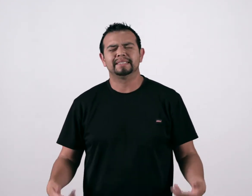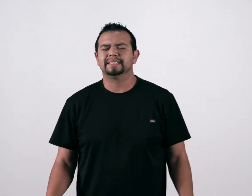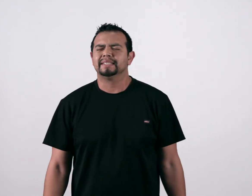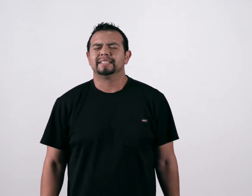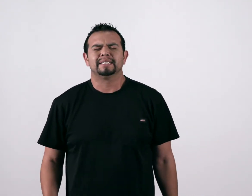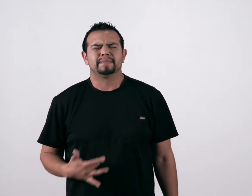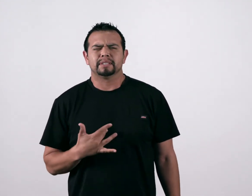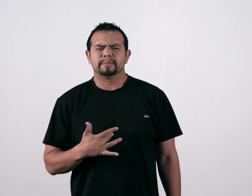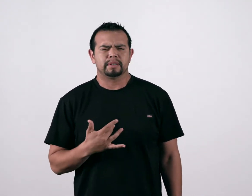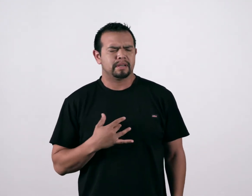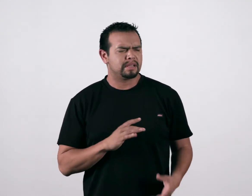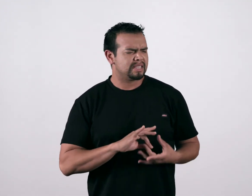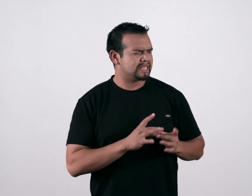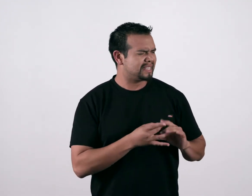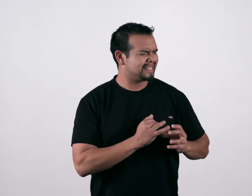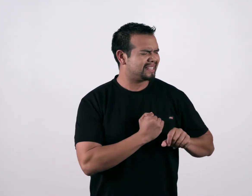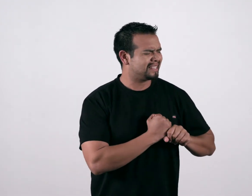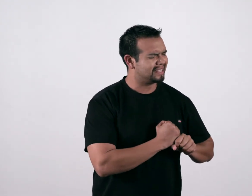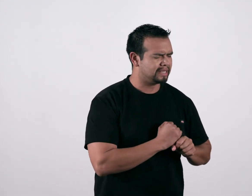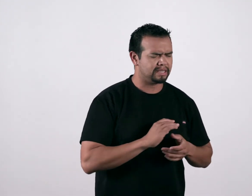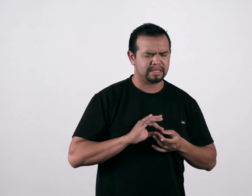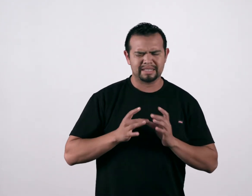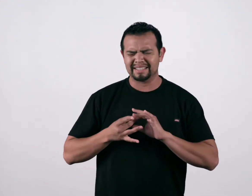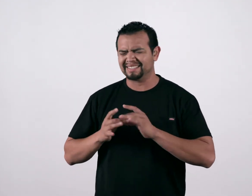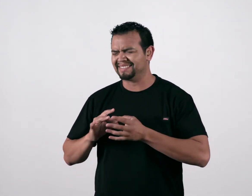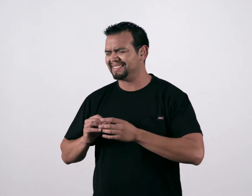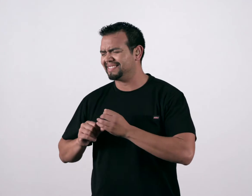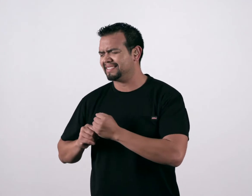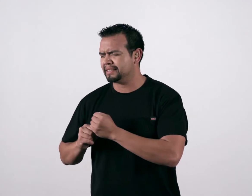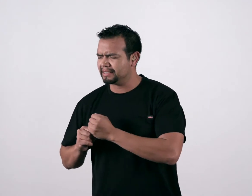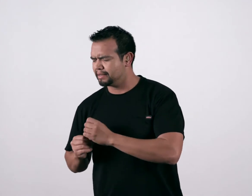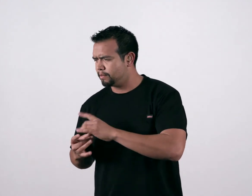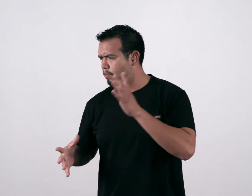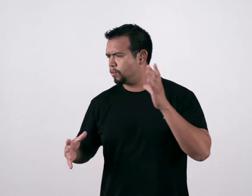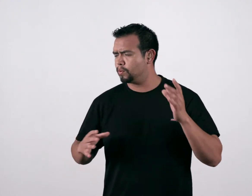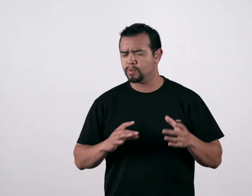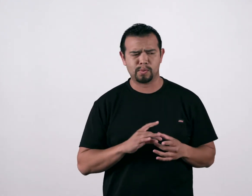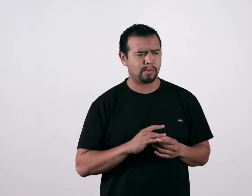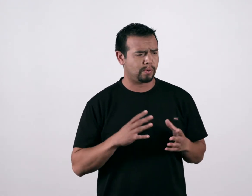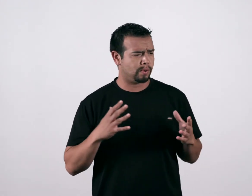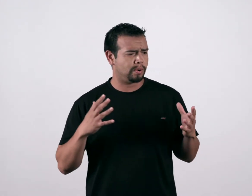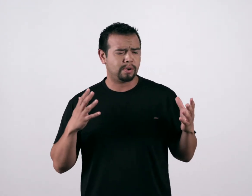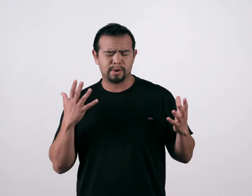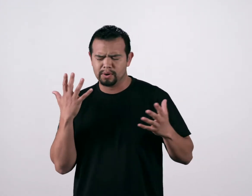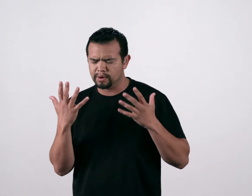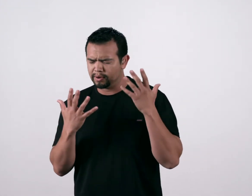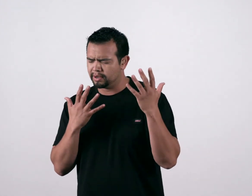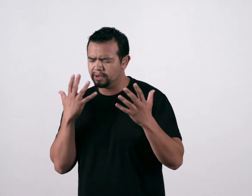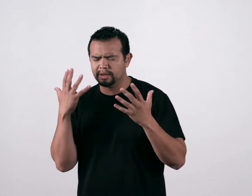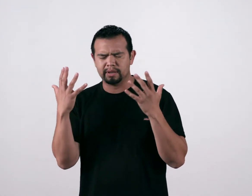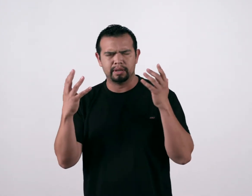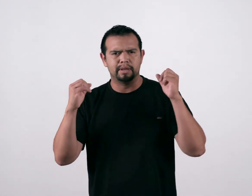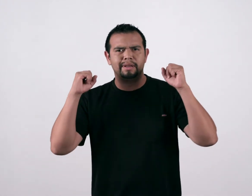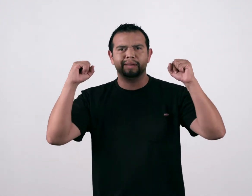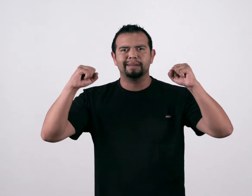I see my chains unraveling All of my shame for victory